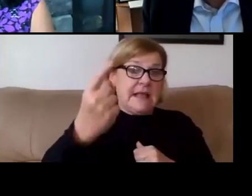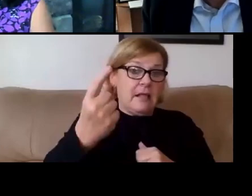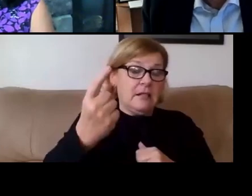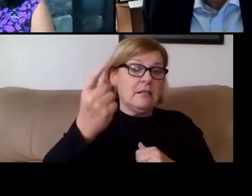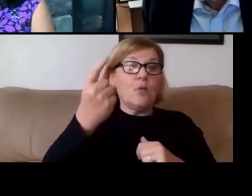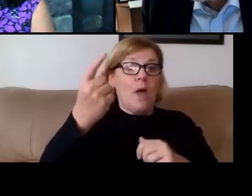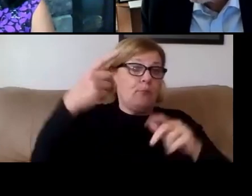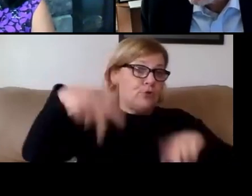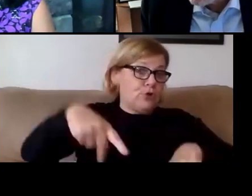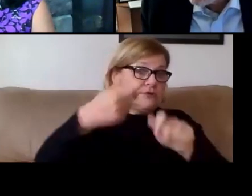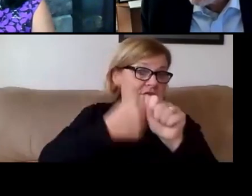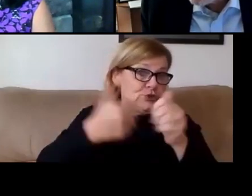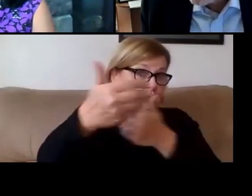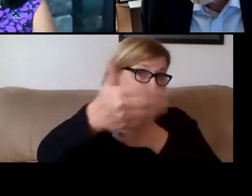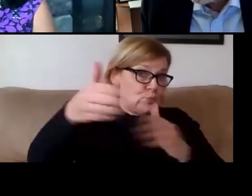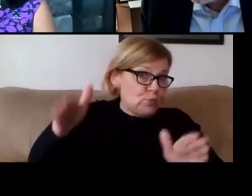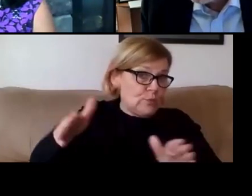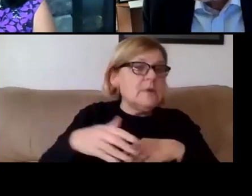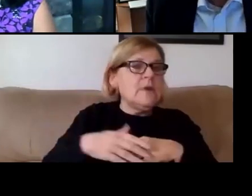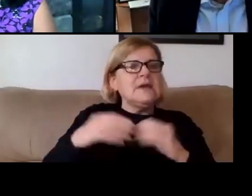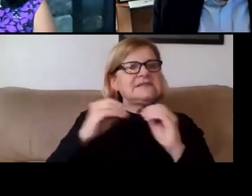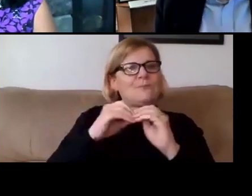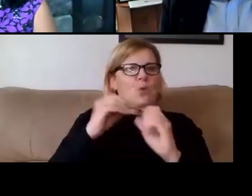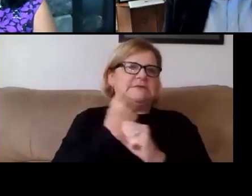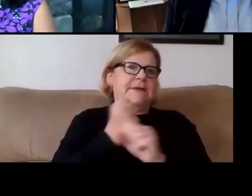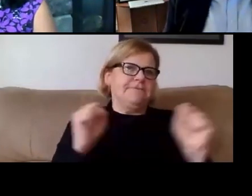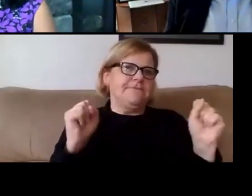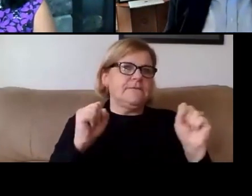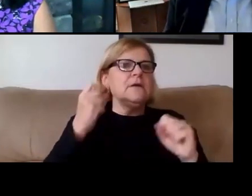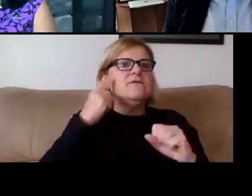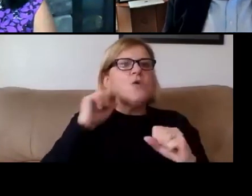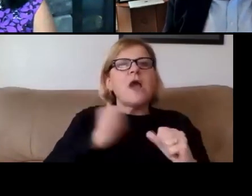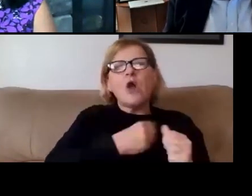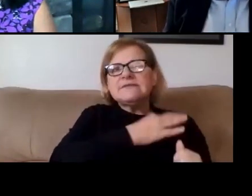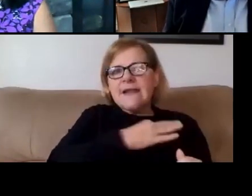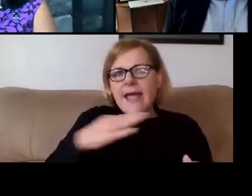it really provides more safety for our staff, our RAs